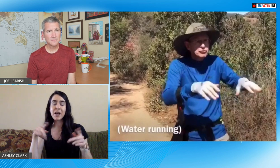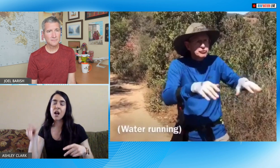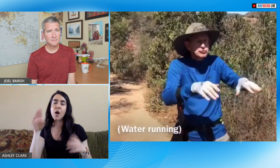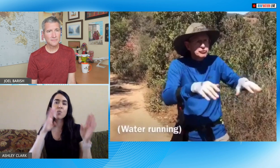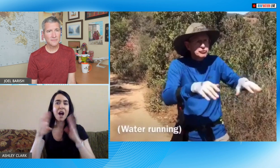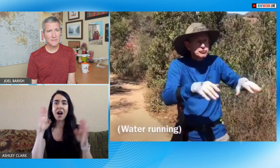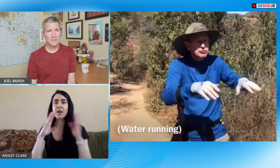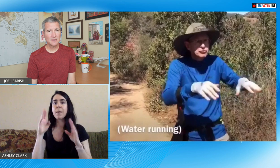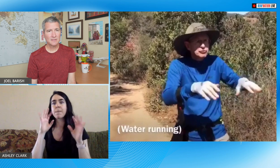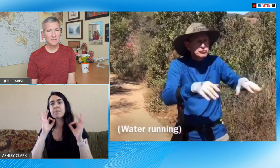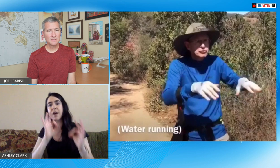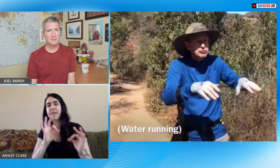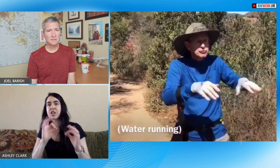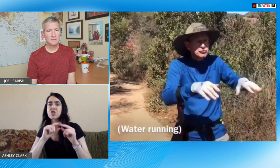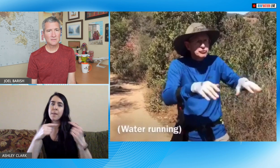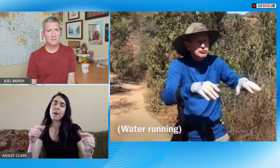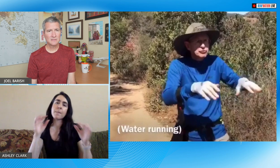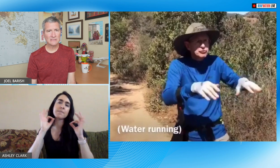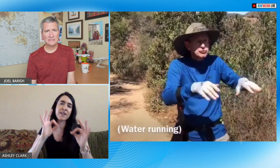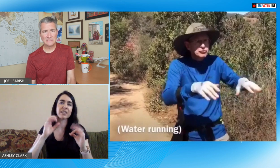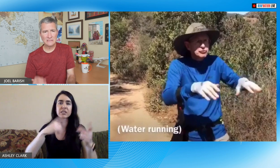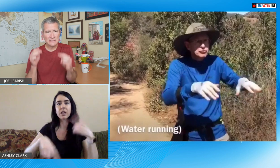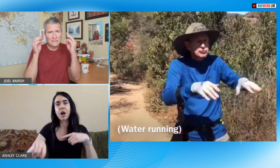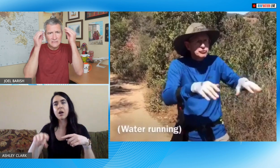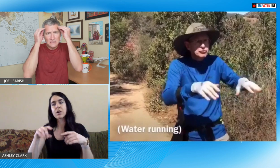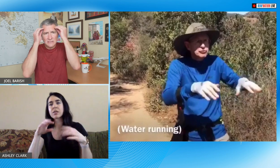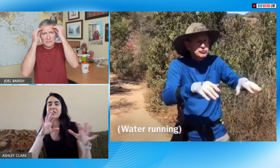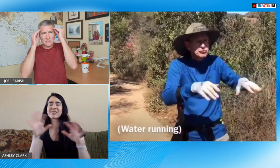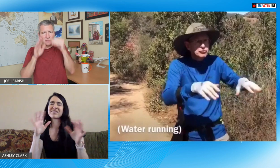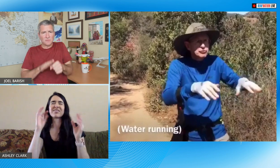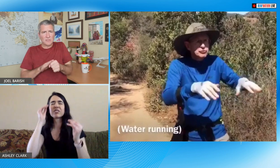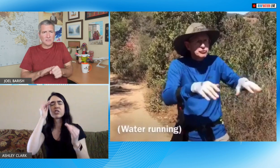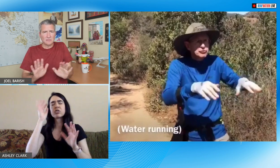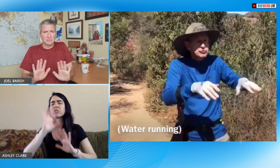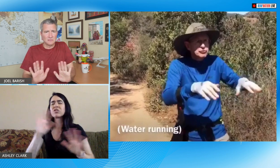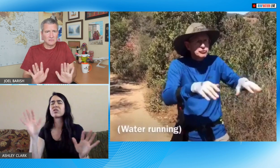the point is communicating you know and I noticed so many hearing people worried